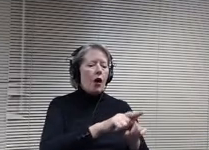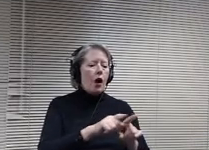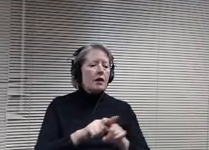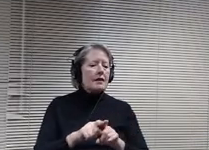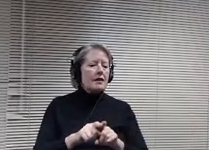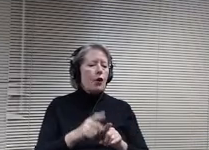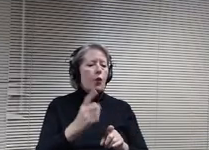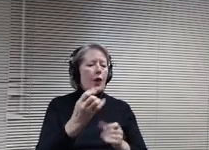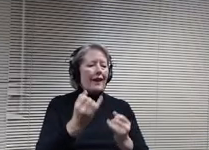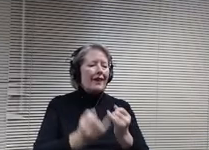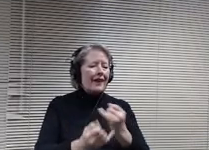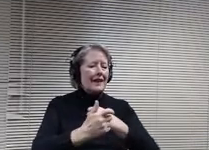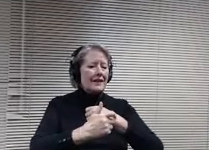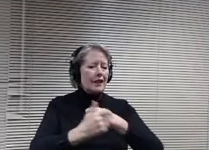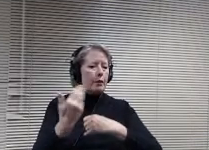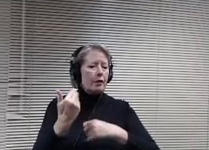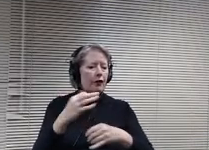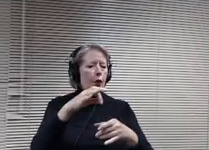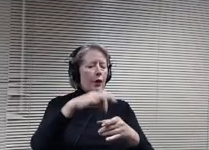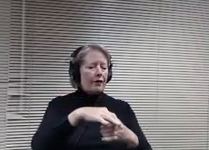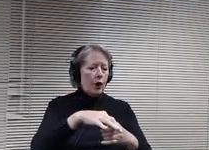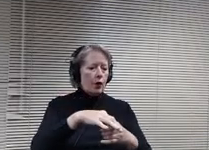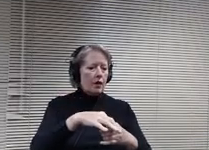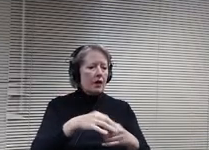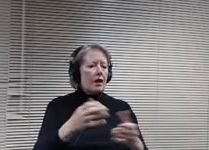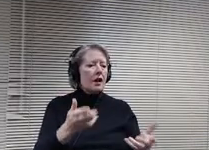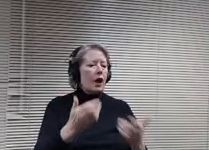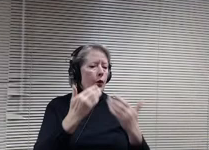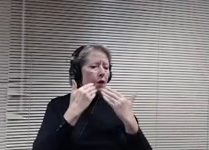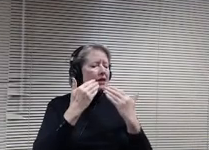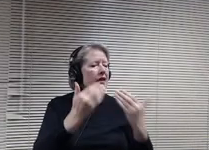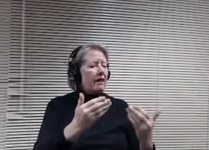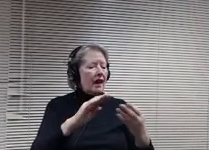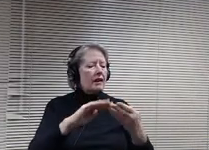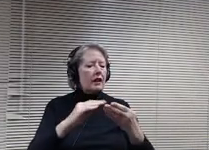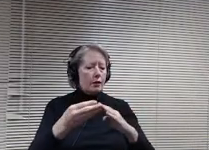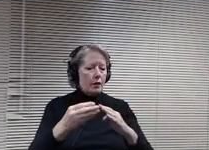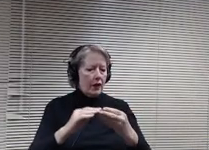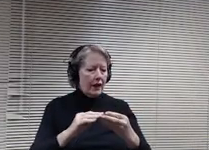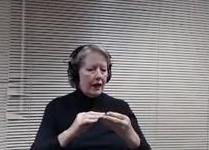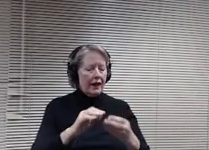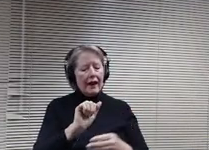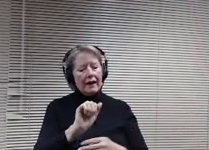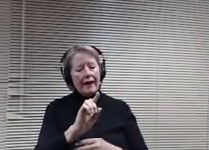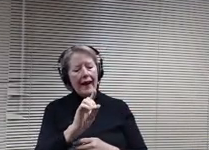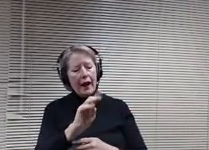policy, I just want to thank the Community in our administrators and everybody that has provided feedback to